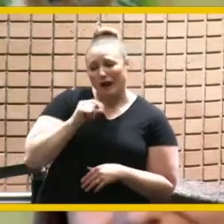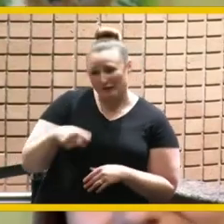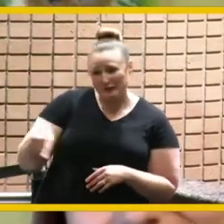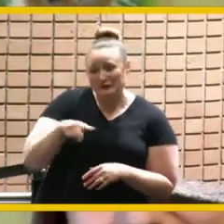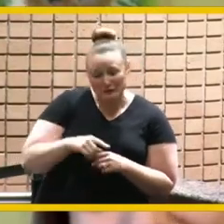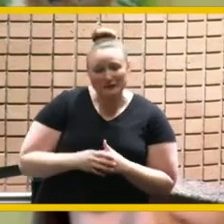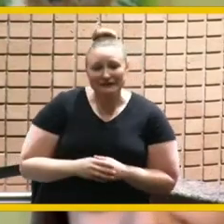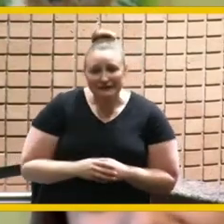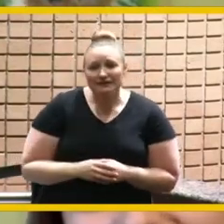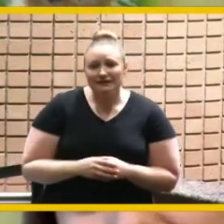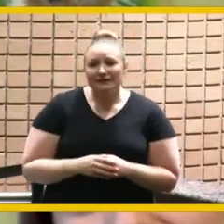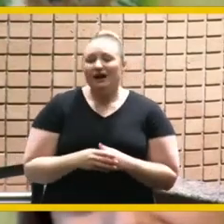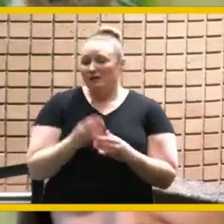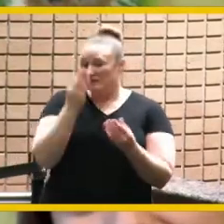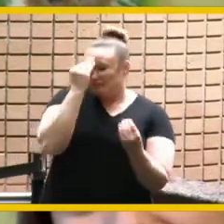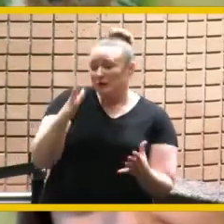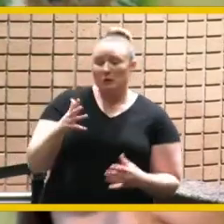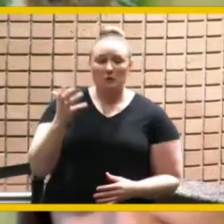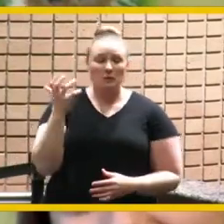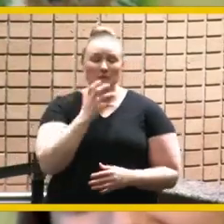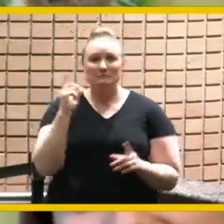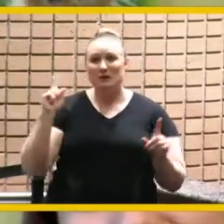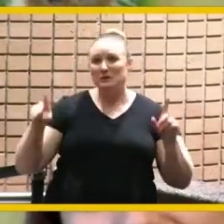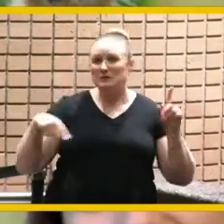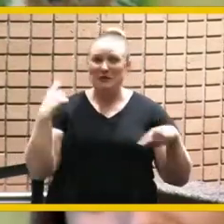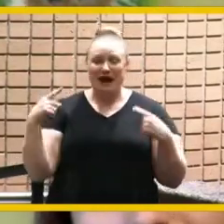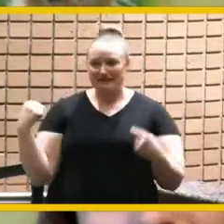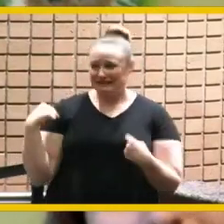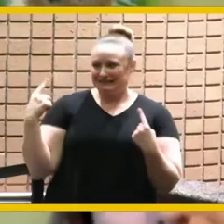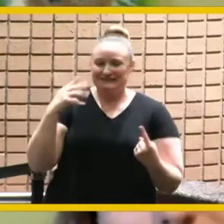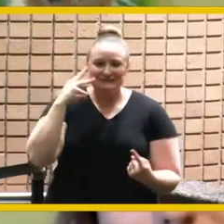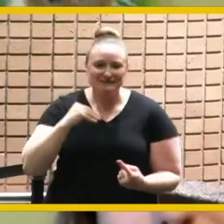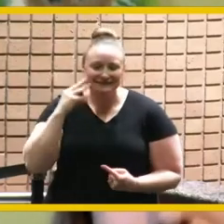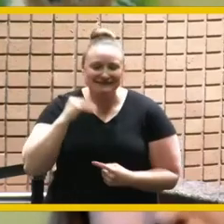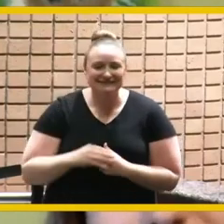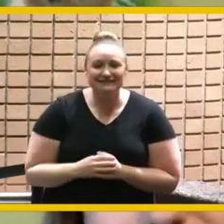i just want to say it's been a wild ride uh from you just barely getting in the door you hadn't